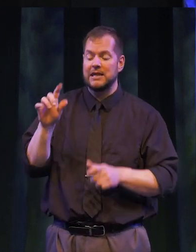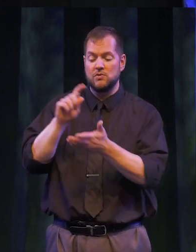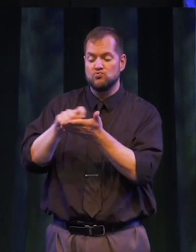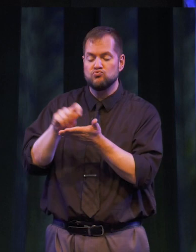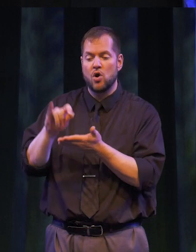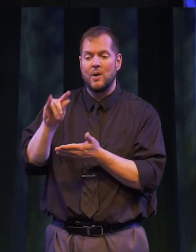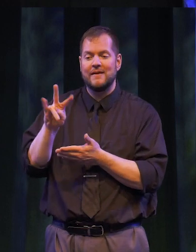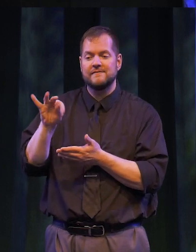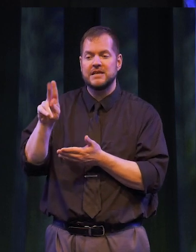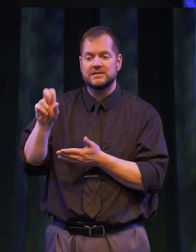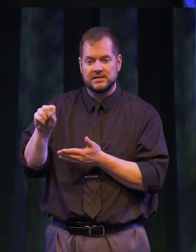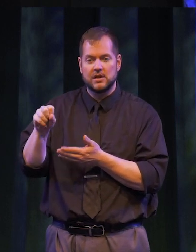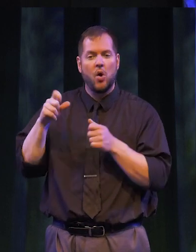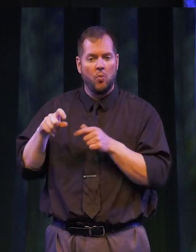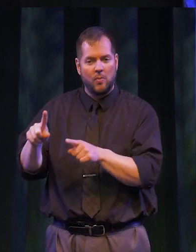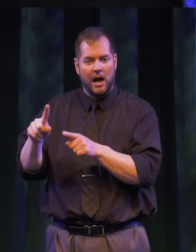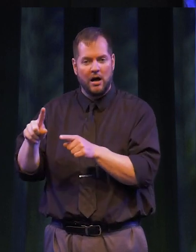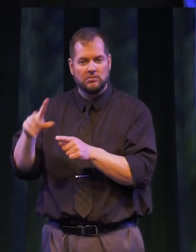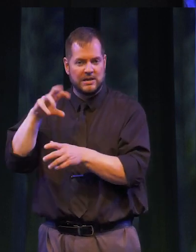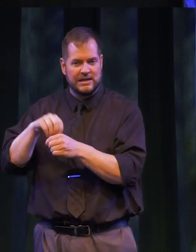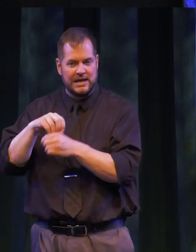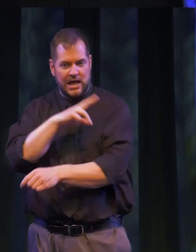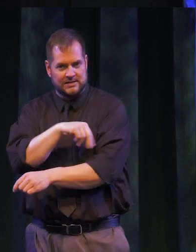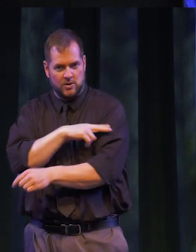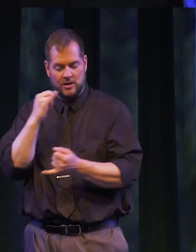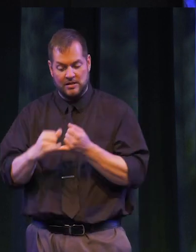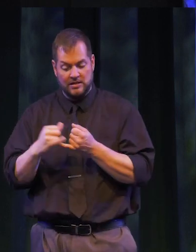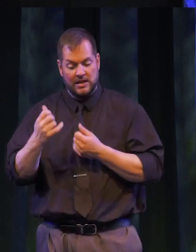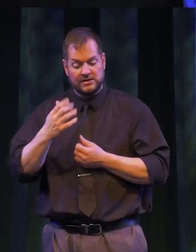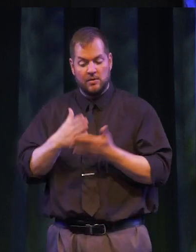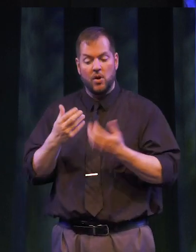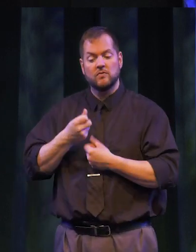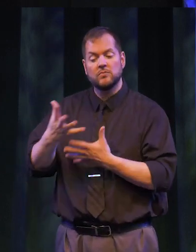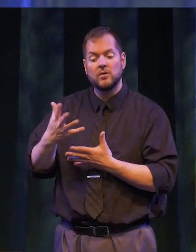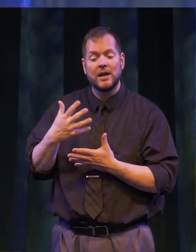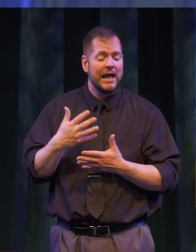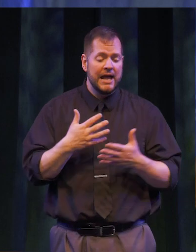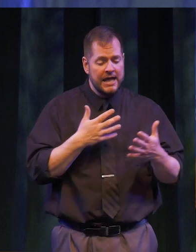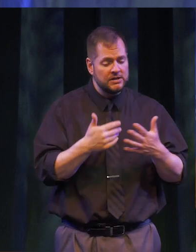wrote Invictus while in the hospital. The last stanza of the poem reads: It matters